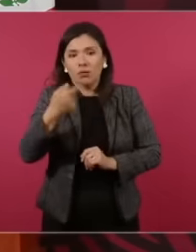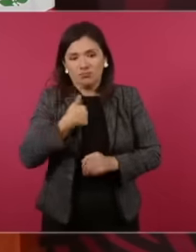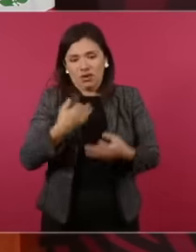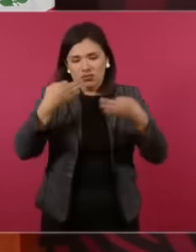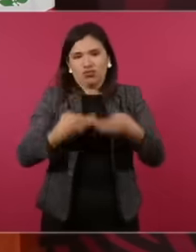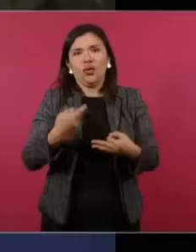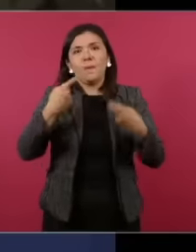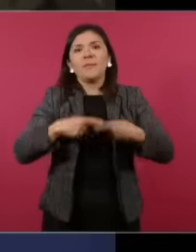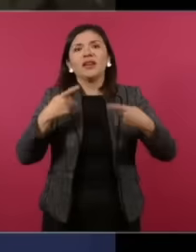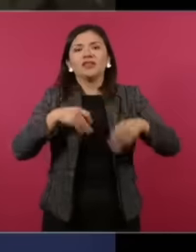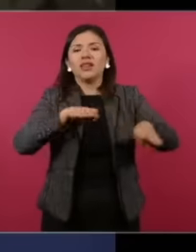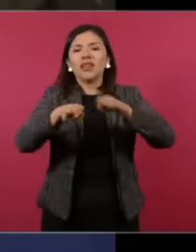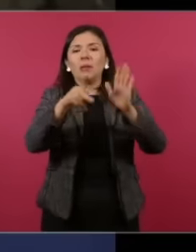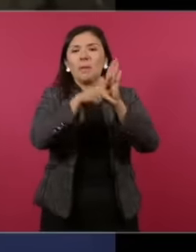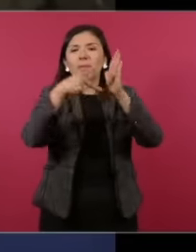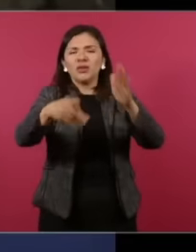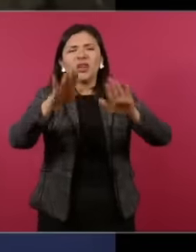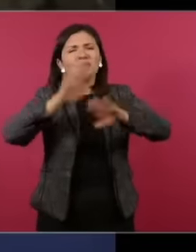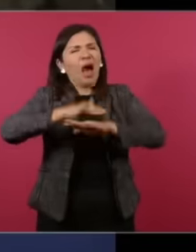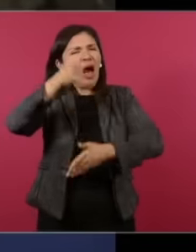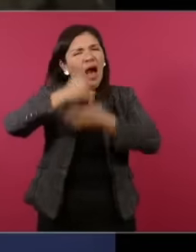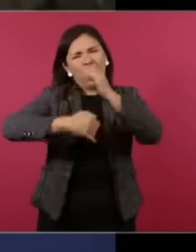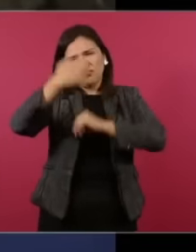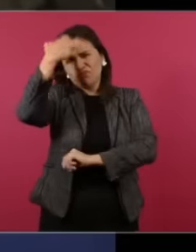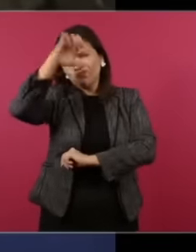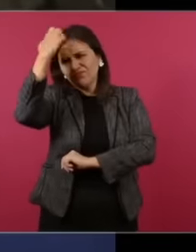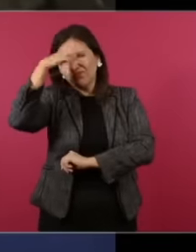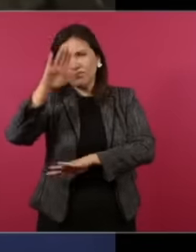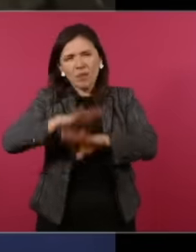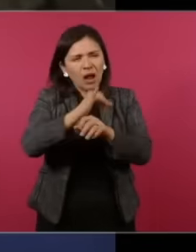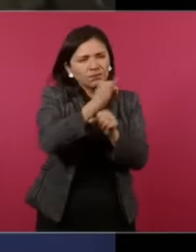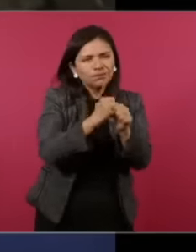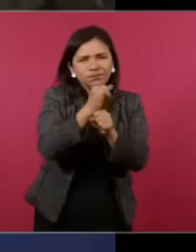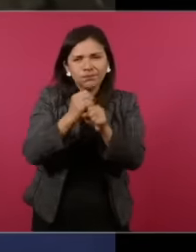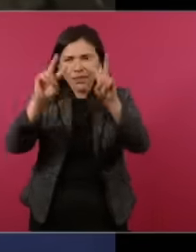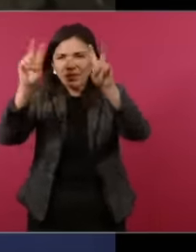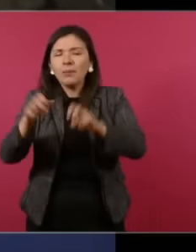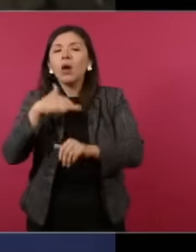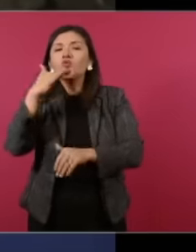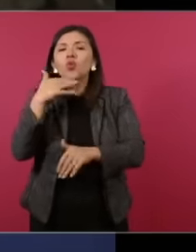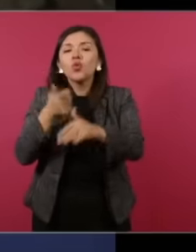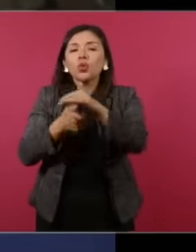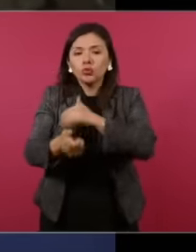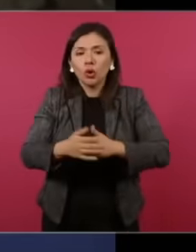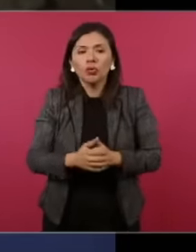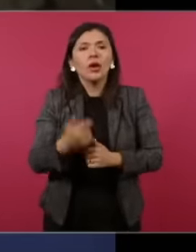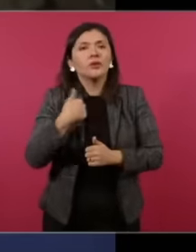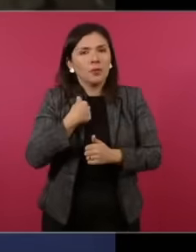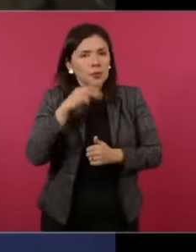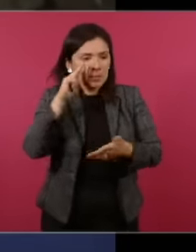a journalist who is an expert in investigating issues of corruption, that I found Fox's neck,